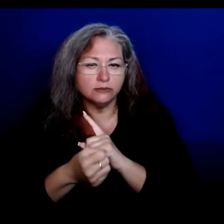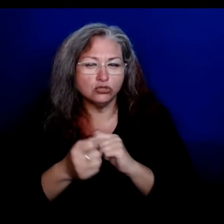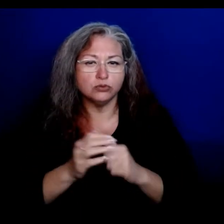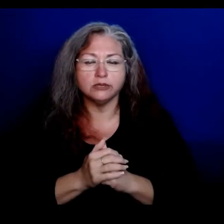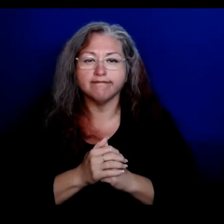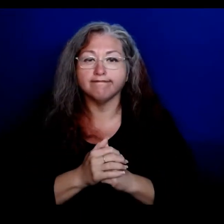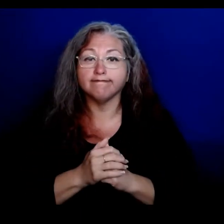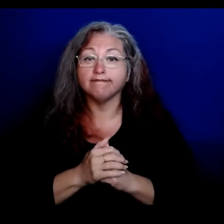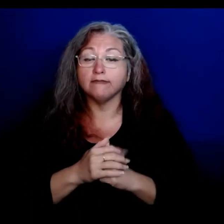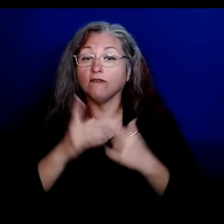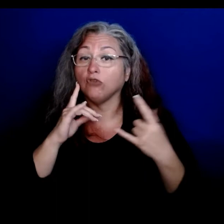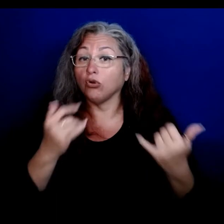For the time being: